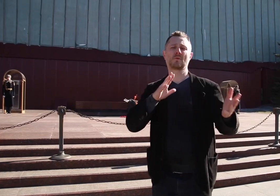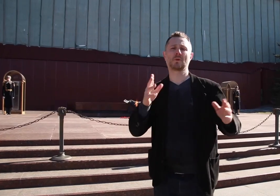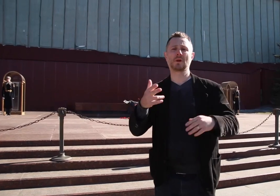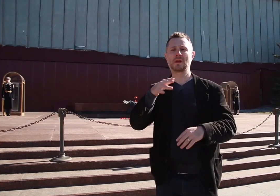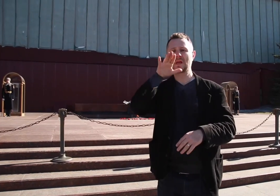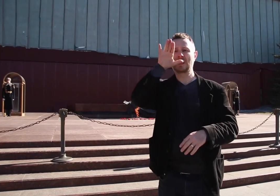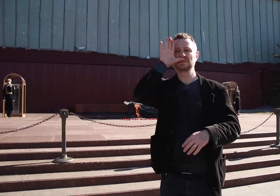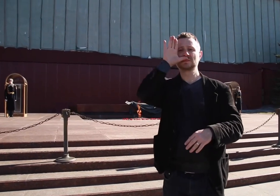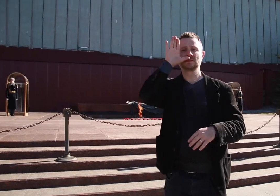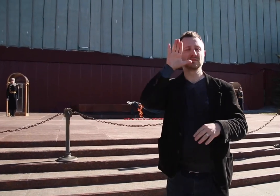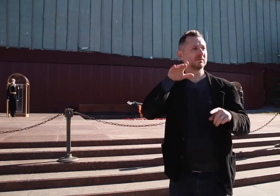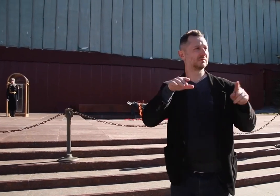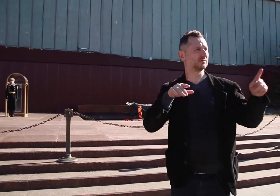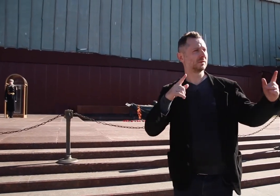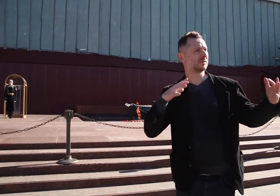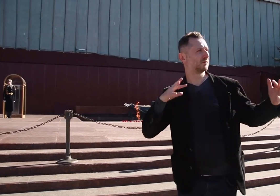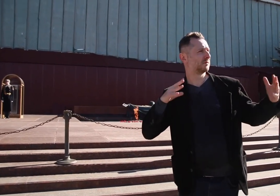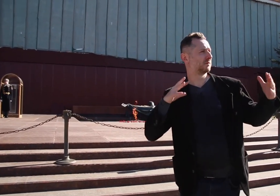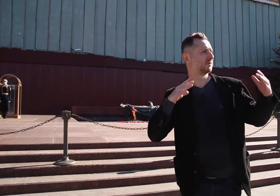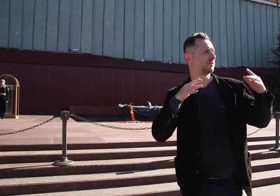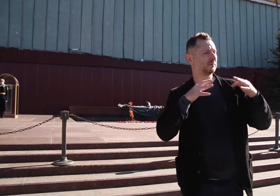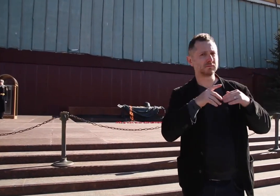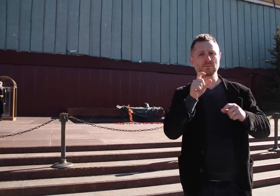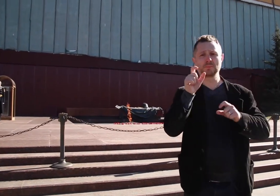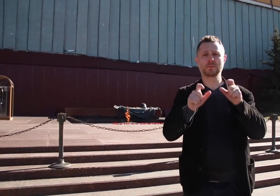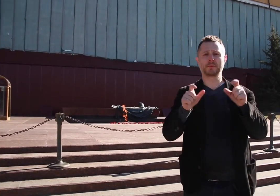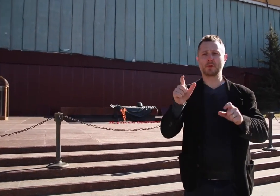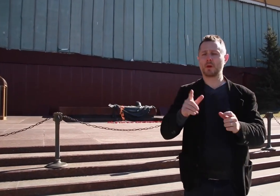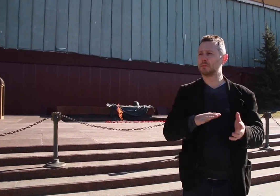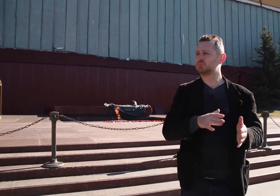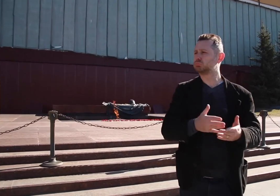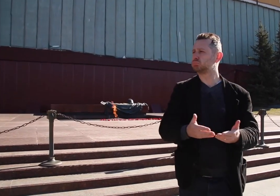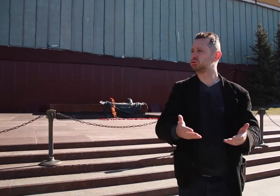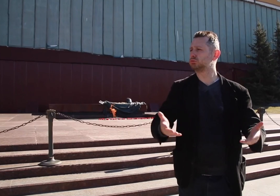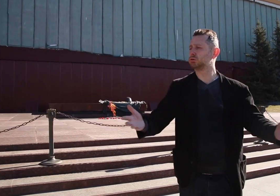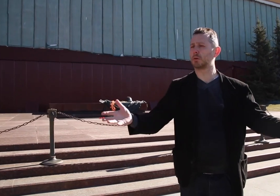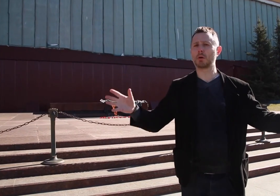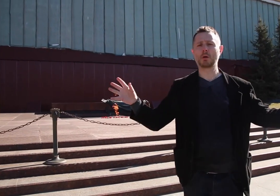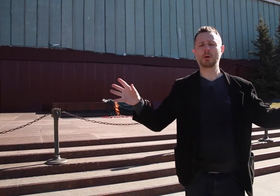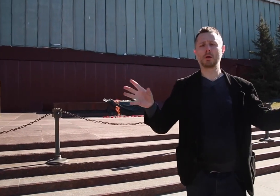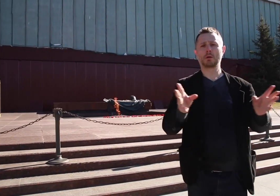occupation of the Soviet Union. Over 20,000,000 soldiers